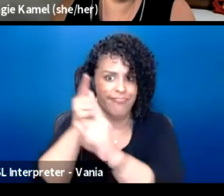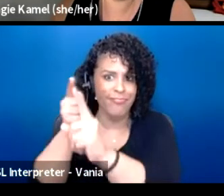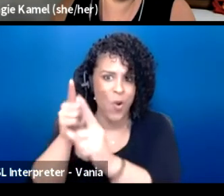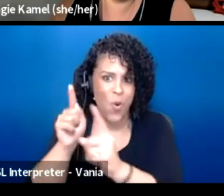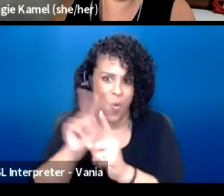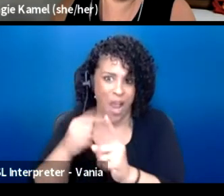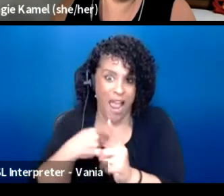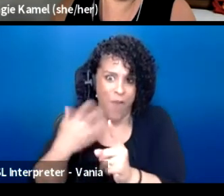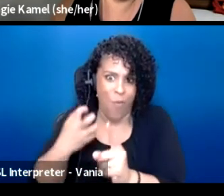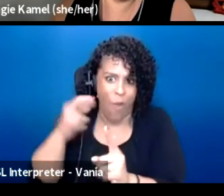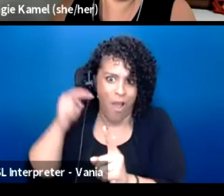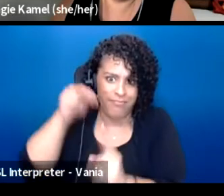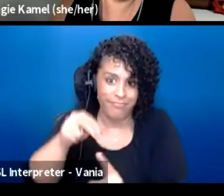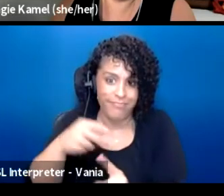And I think that'd be really cool.